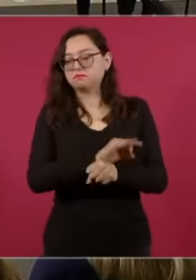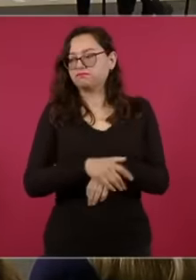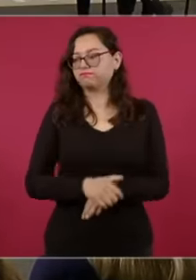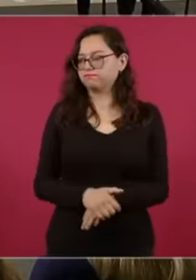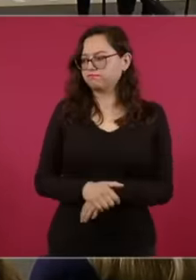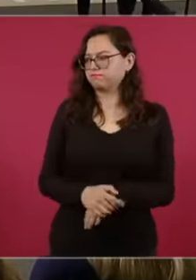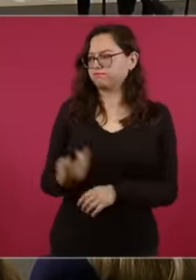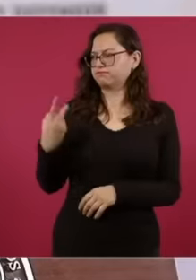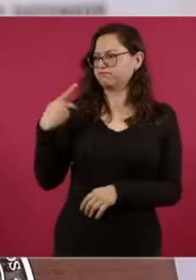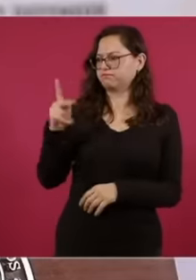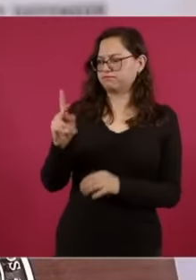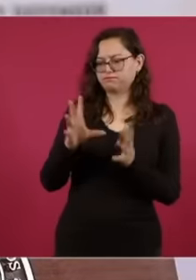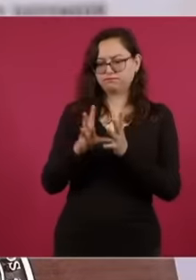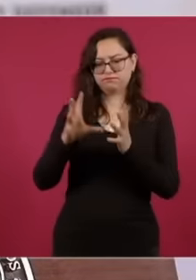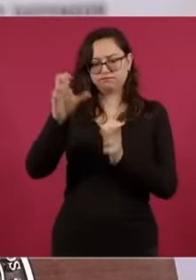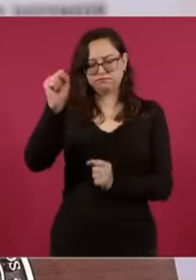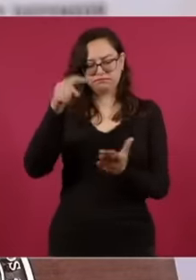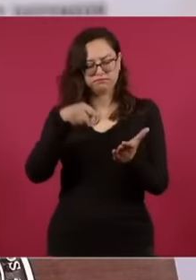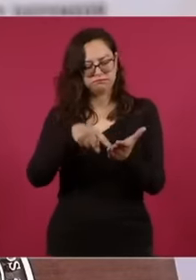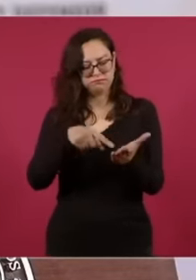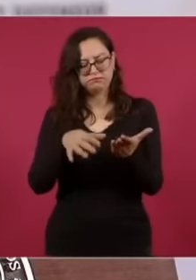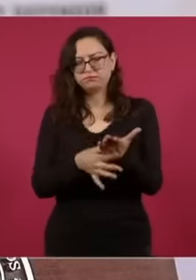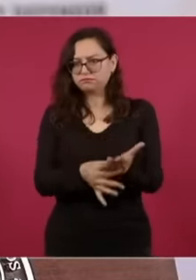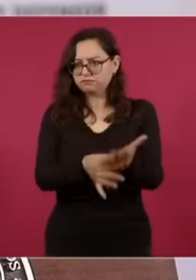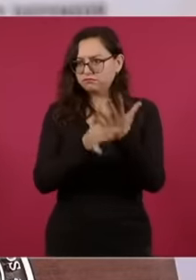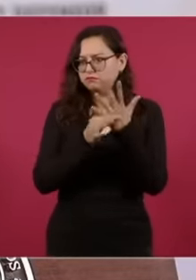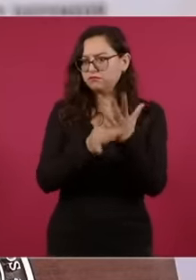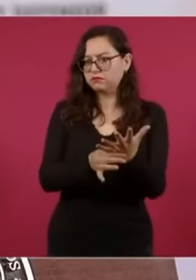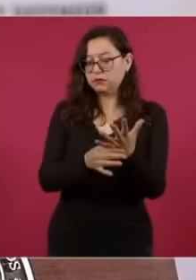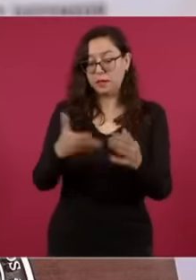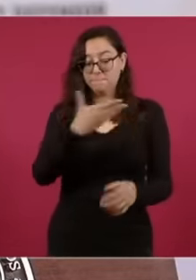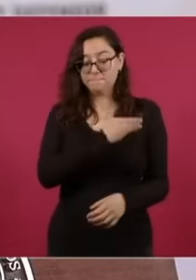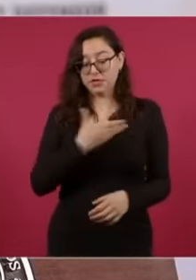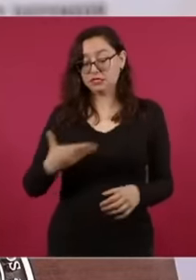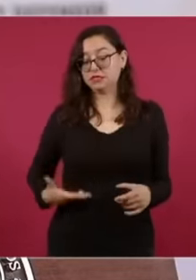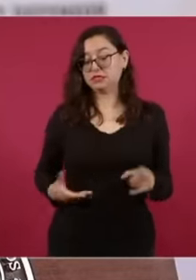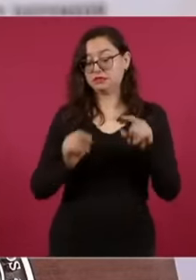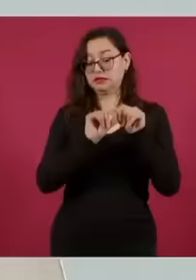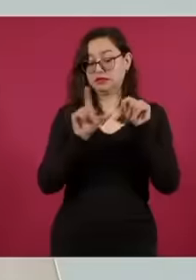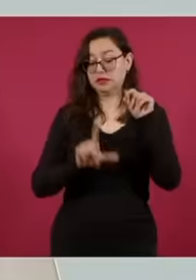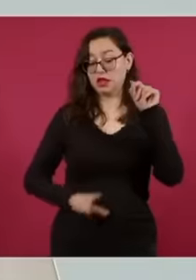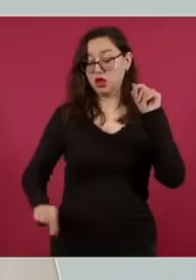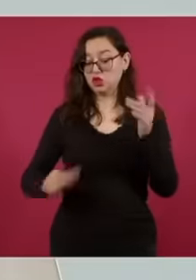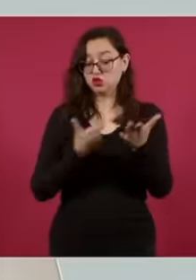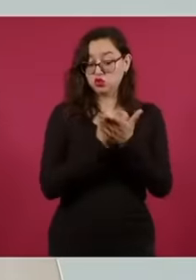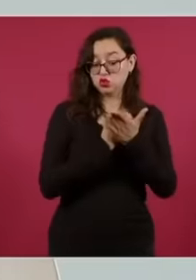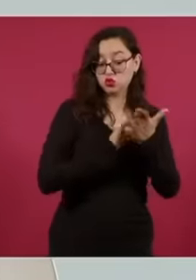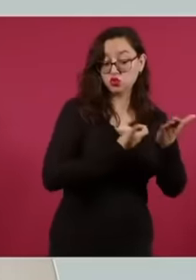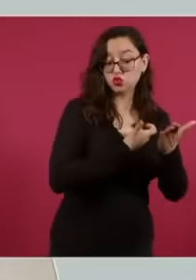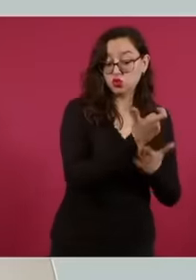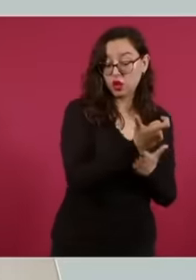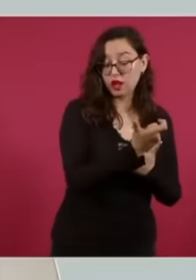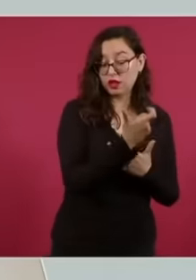no one, no public servant can earn more than the president and this is earning three times